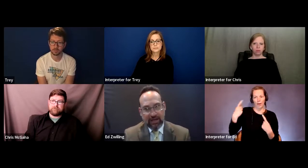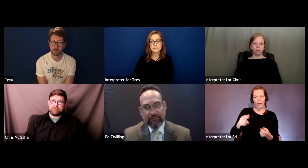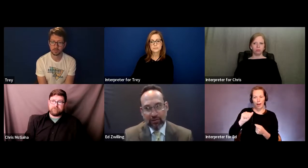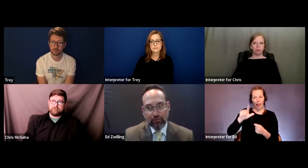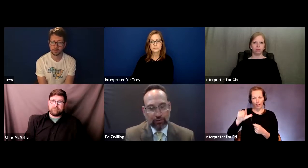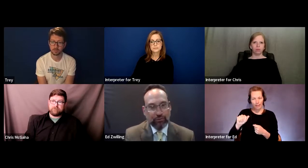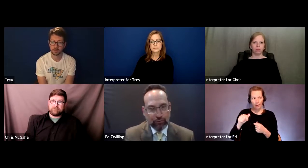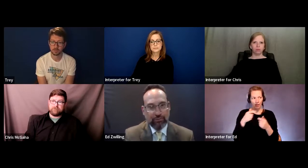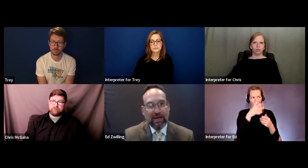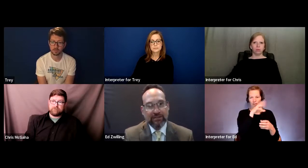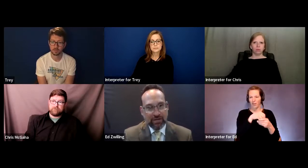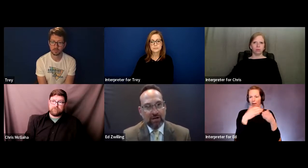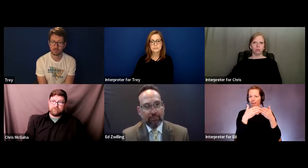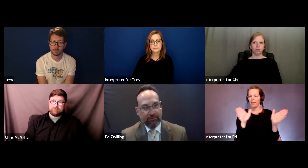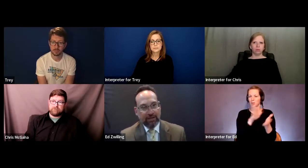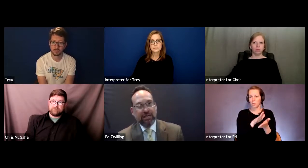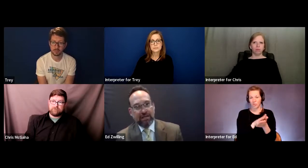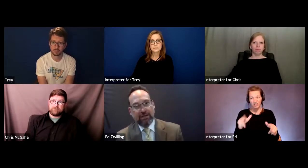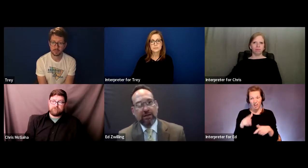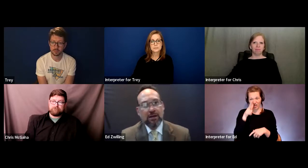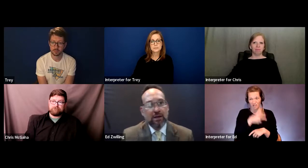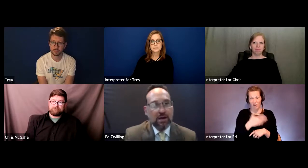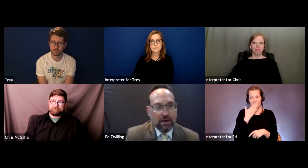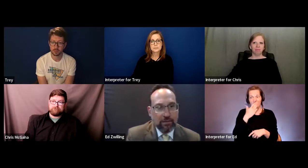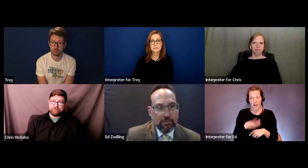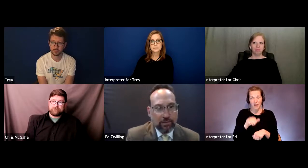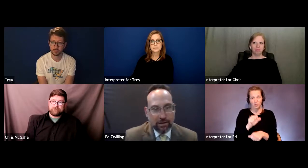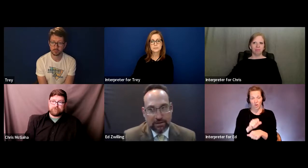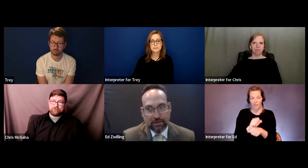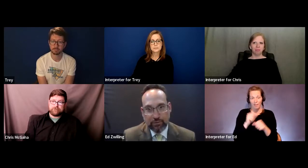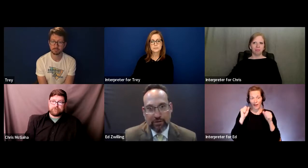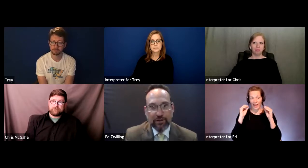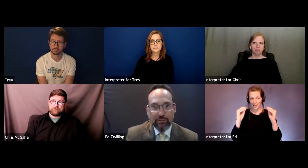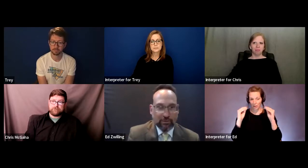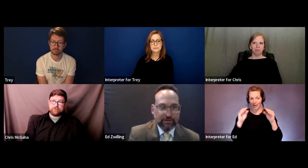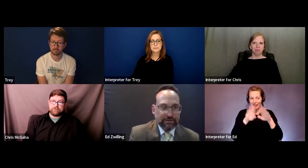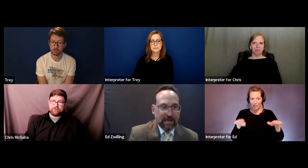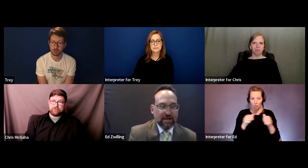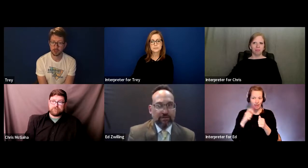have done a really, really bad job of educating kids with hearing impairments.